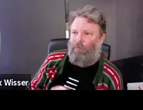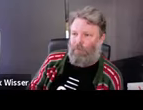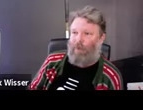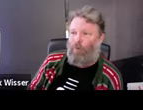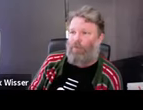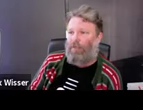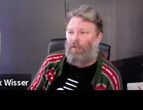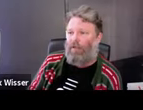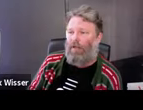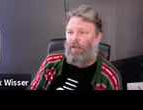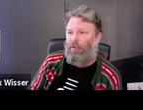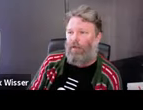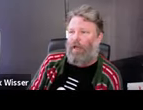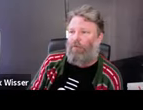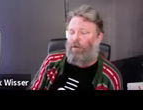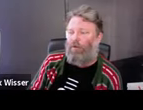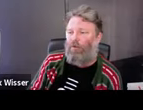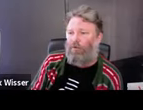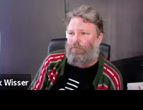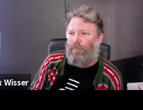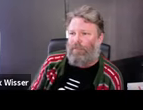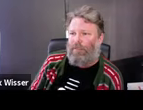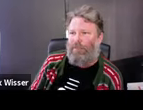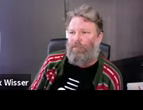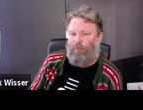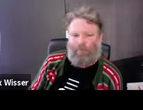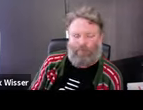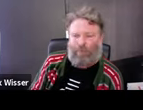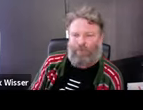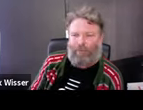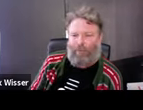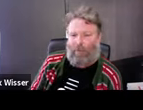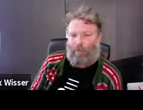to figure out, what's it going to look like. Basically, we've just